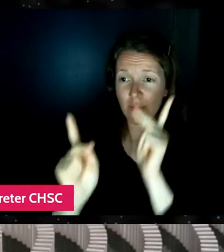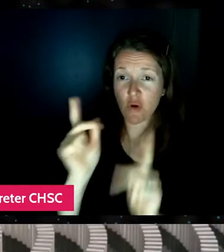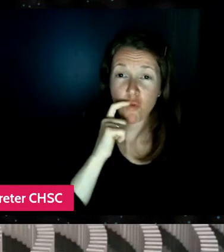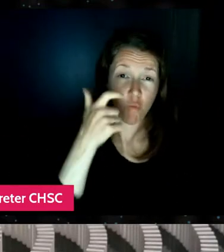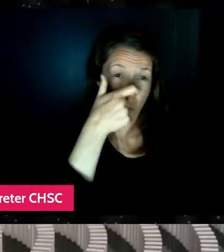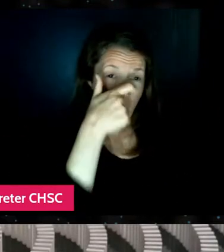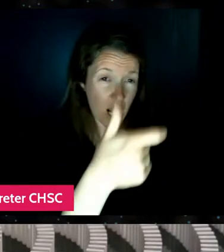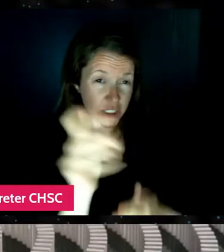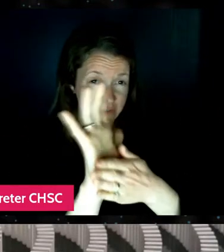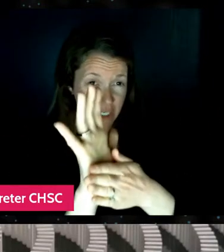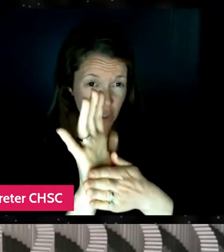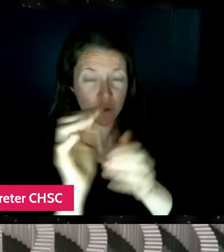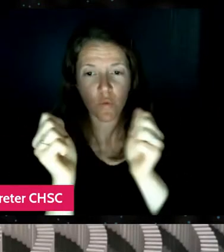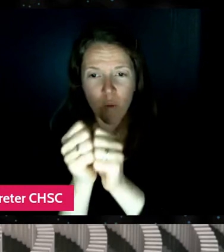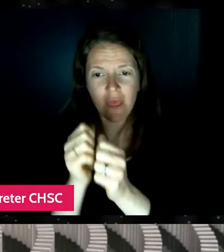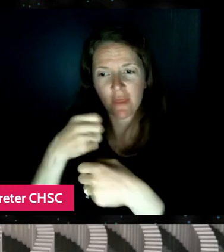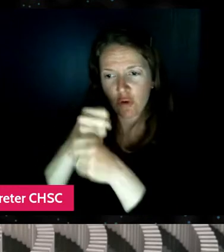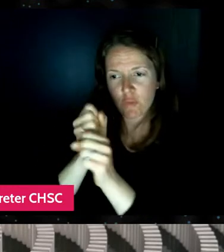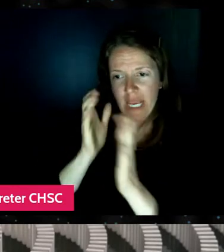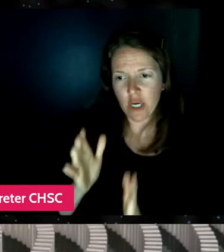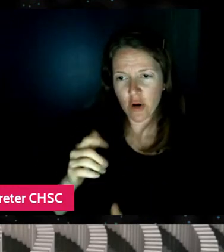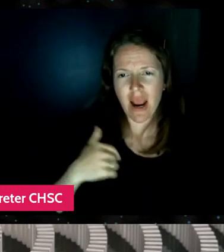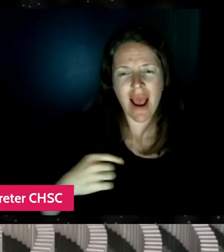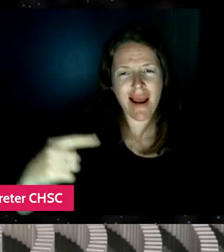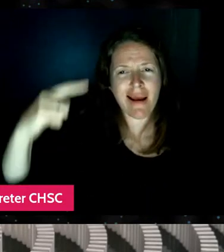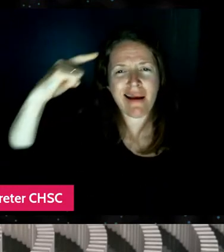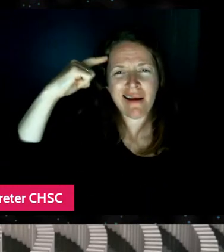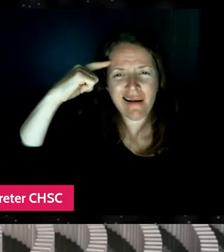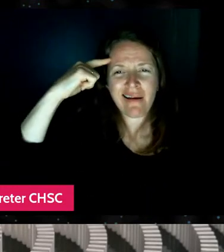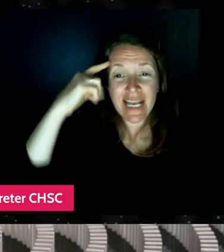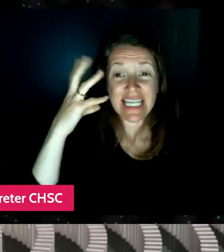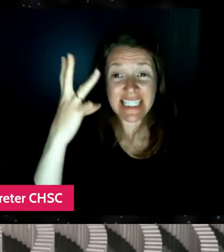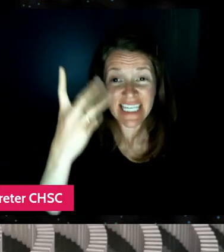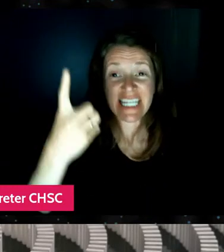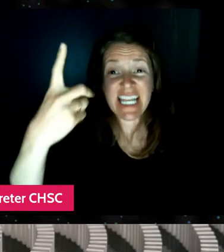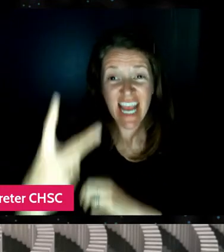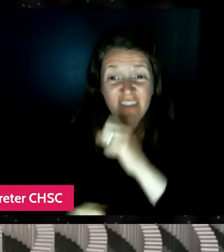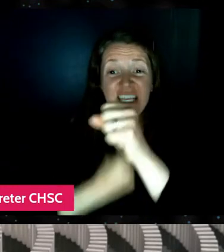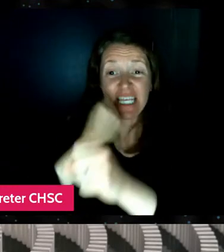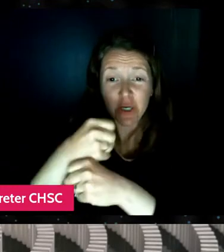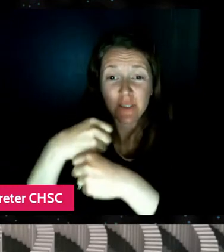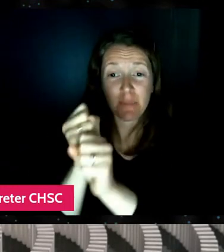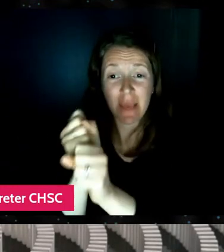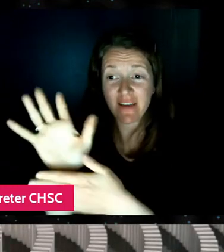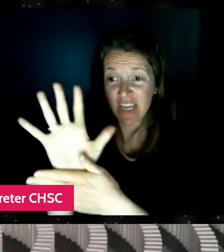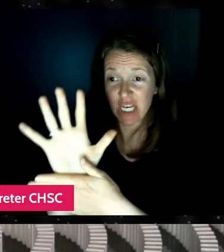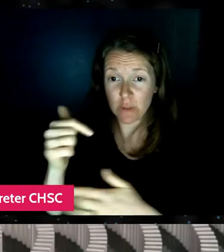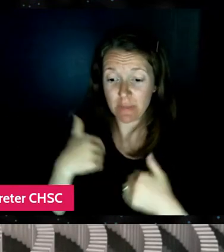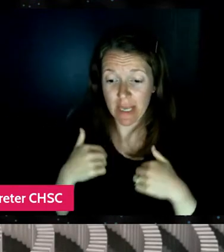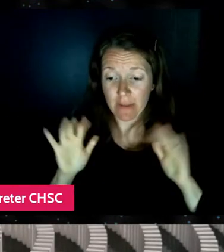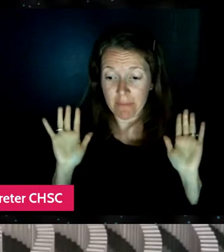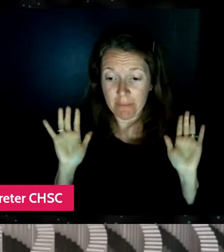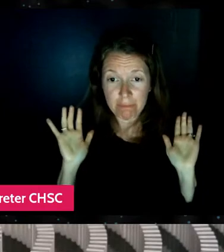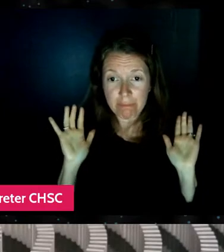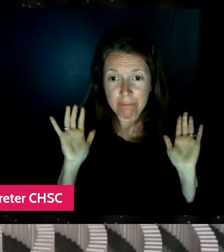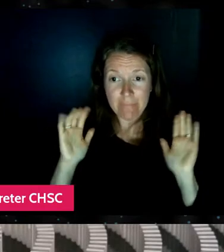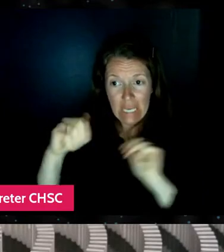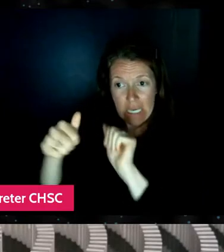And I realized after six and a half years of making videos that being anonymous was very limiting